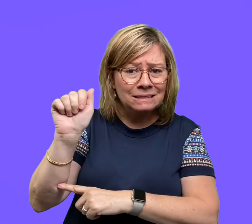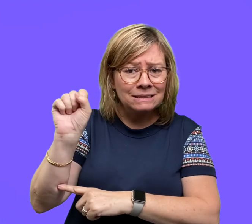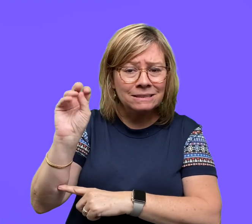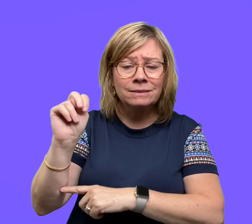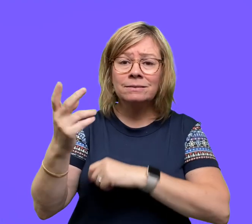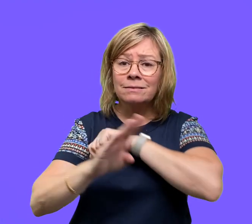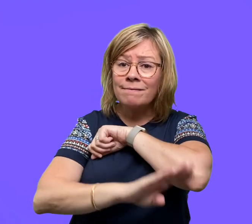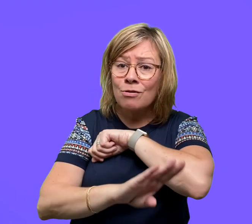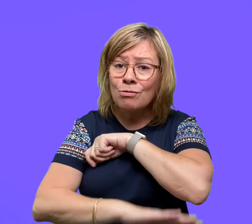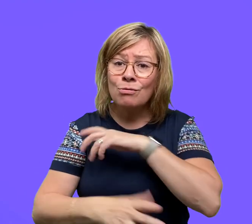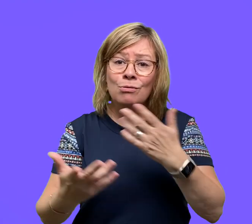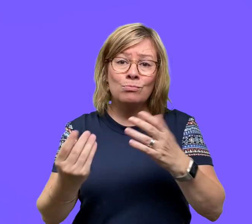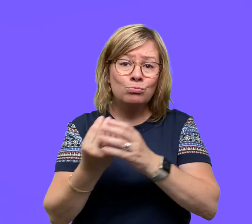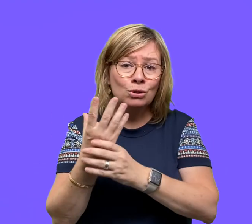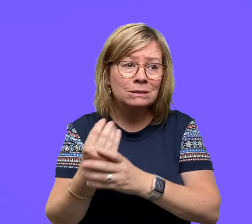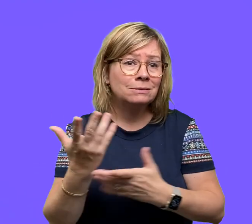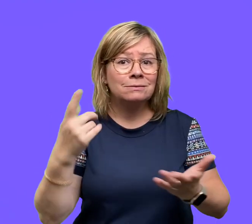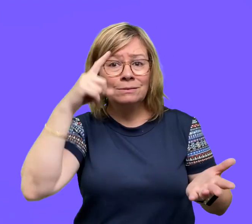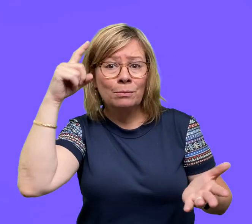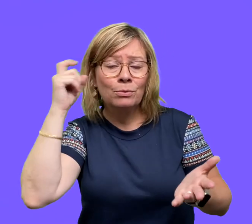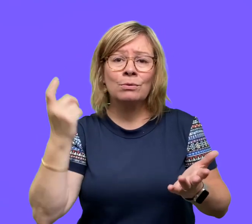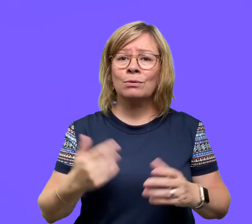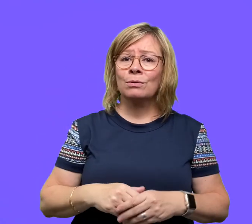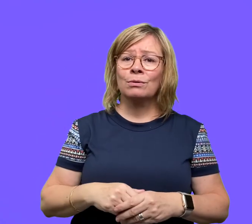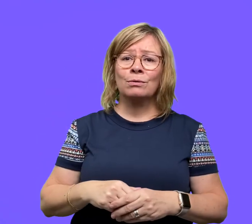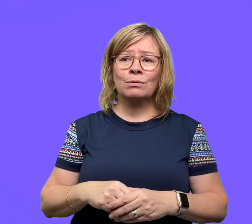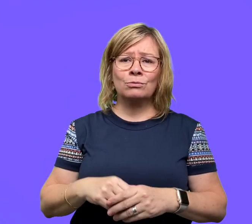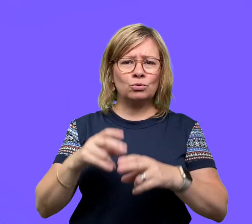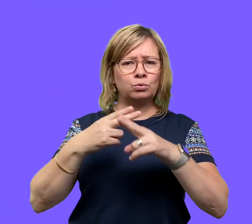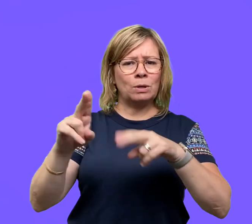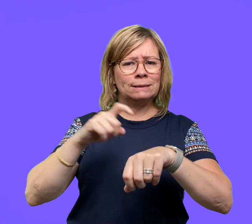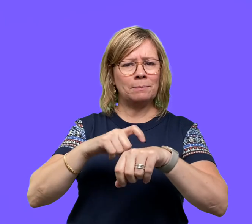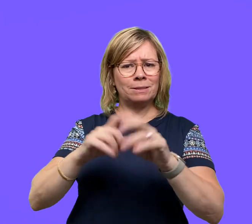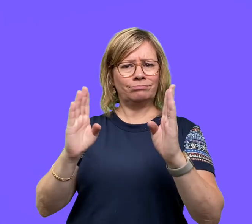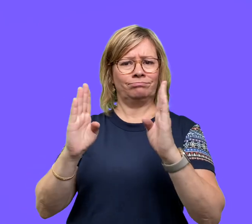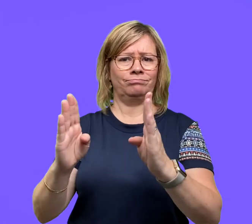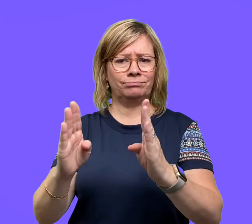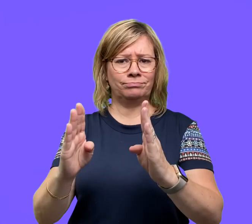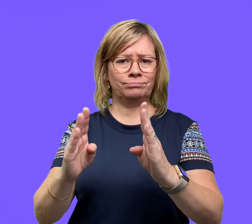spring, or summer, and occurs in the short-term.